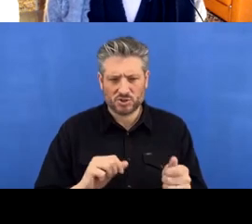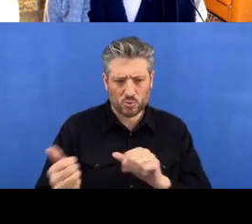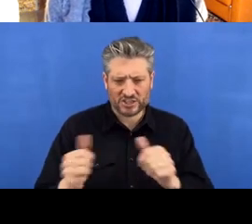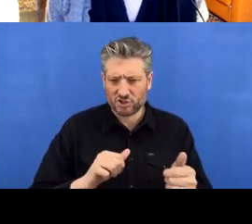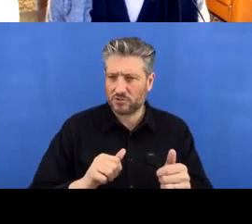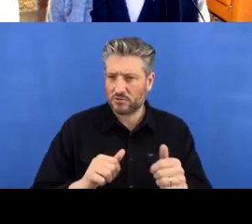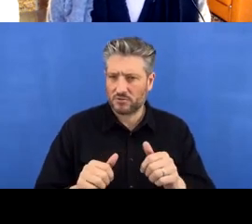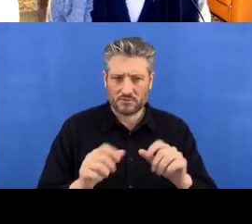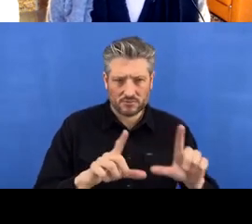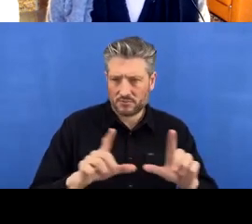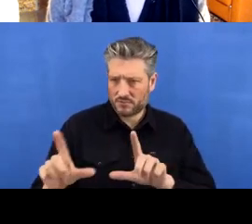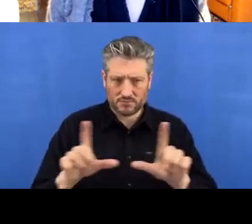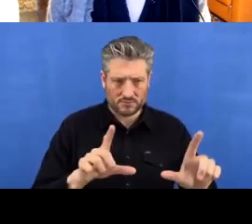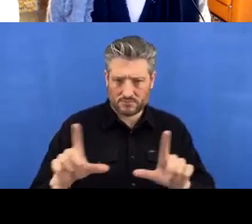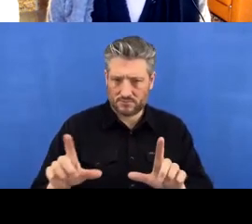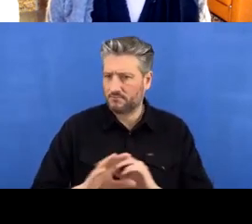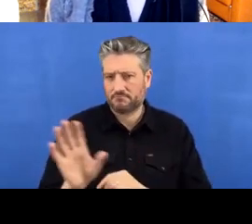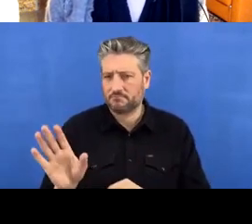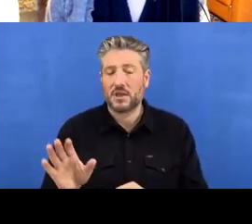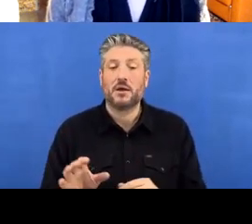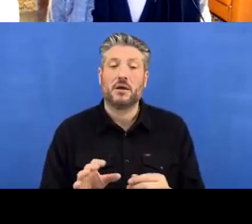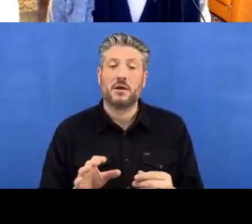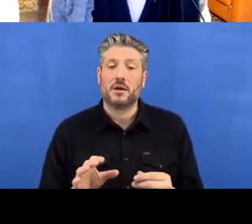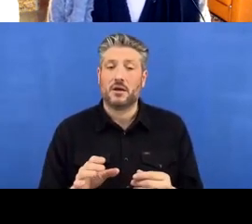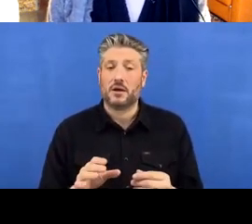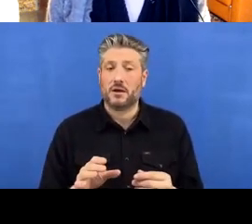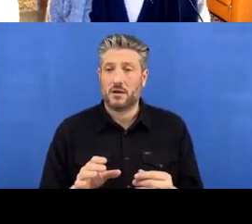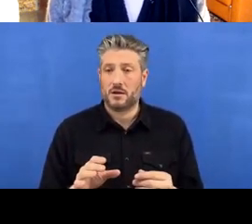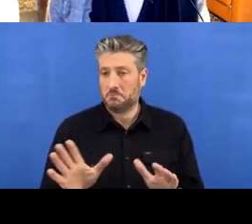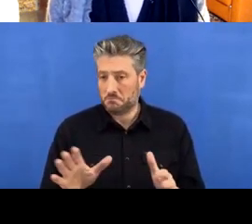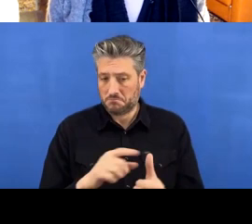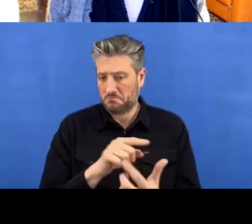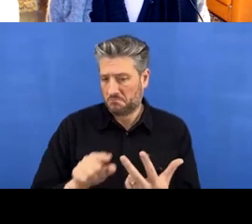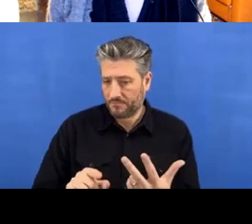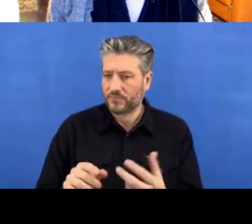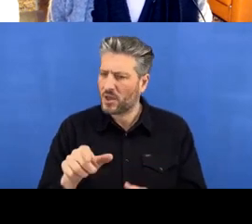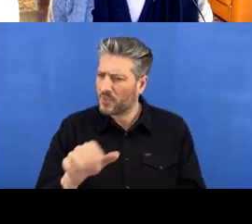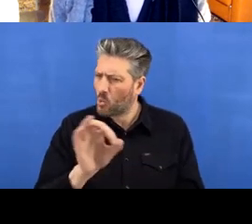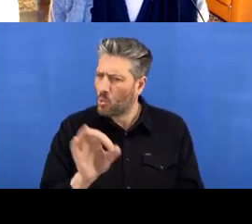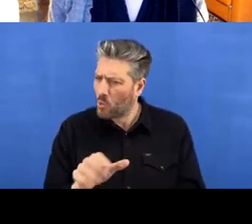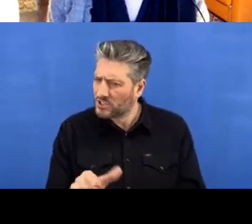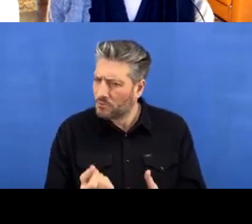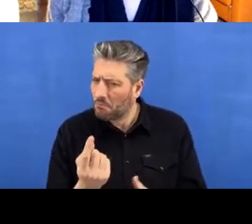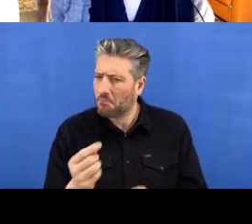Okay, you have questions, sorry. “Can you do that last step again after you committed